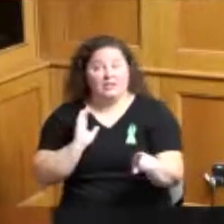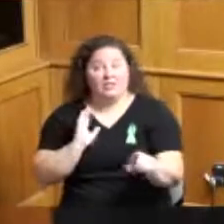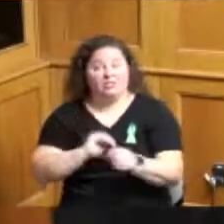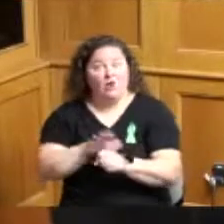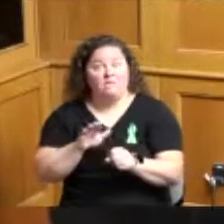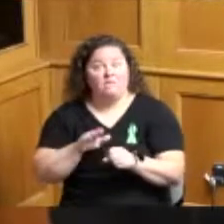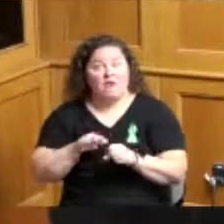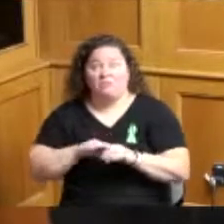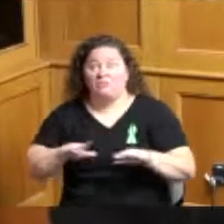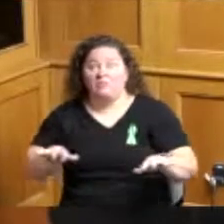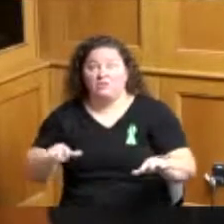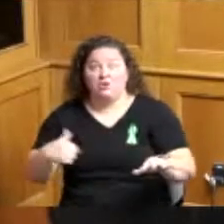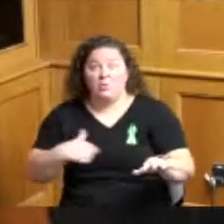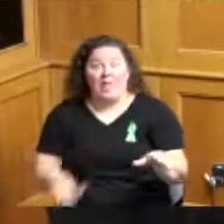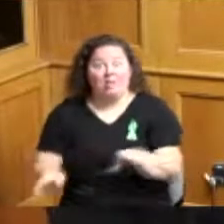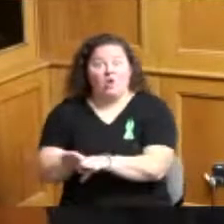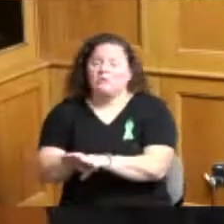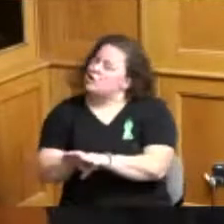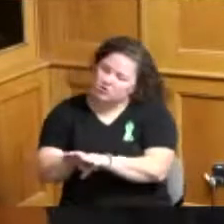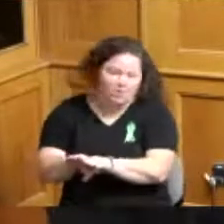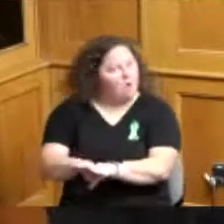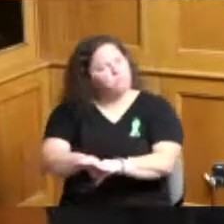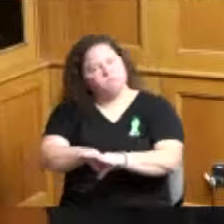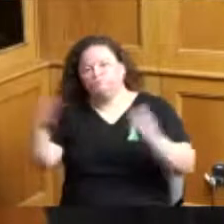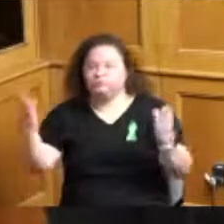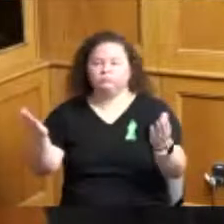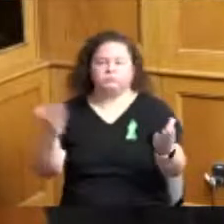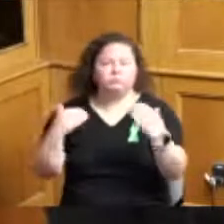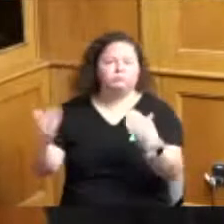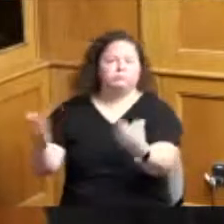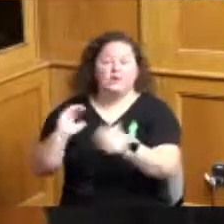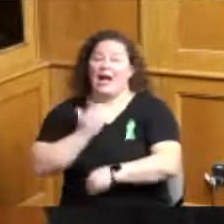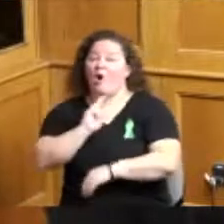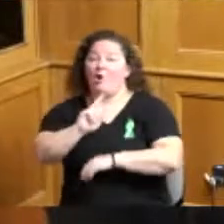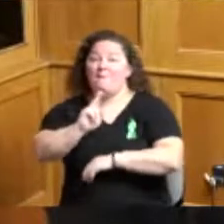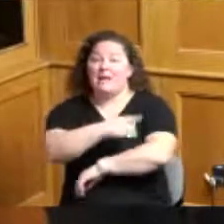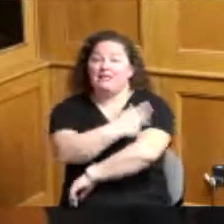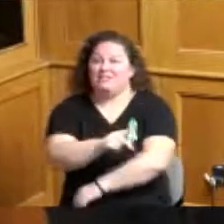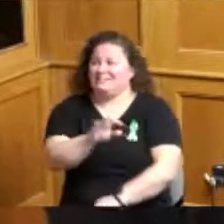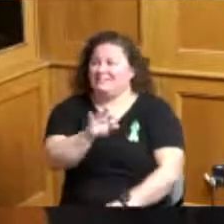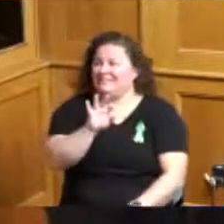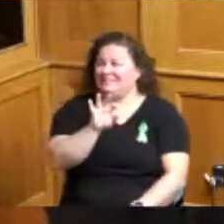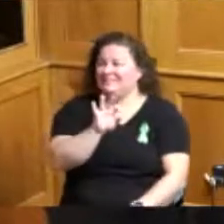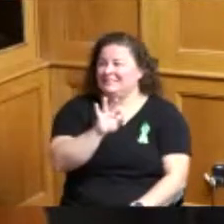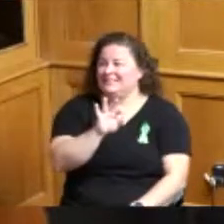over 80 percent of our patients reside in Hamilton County and 98 of them qualify for medicaid